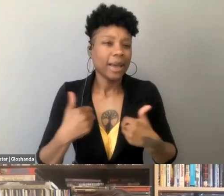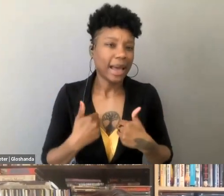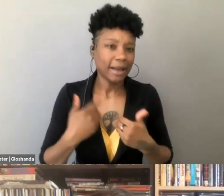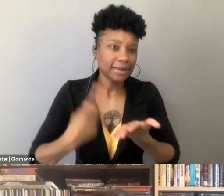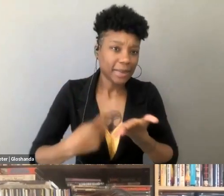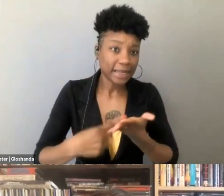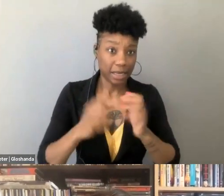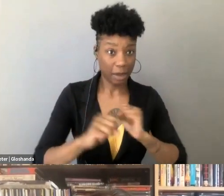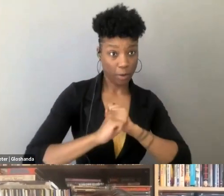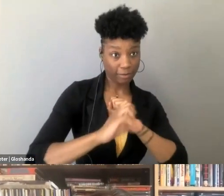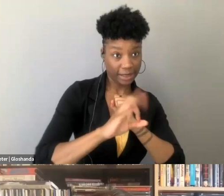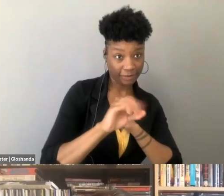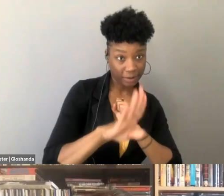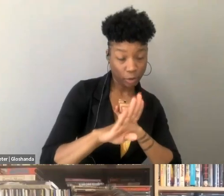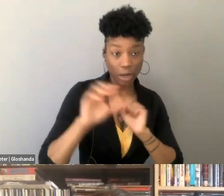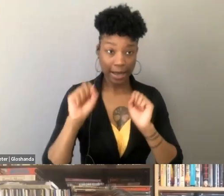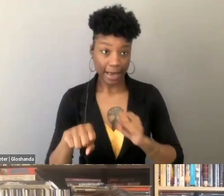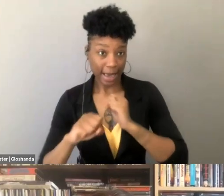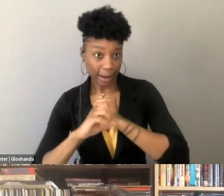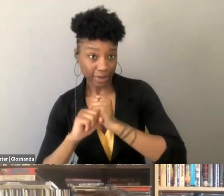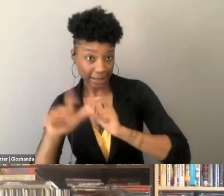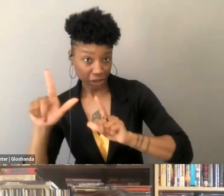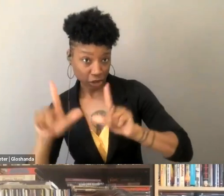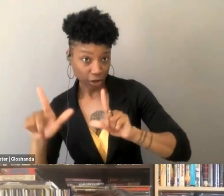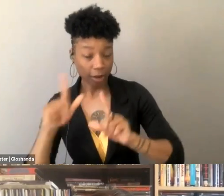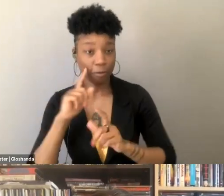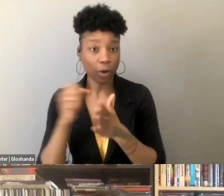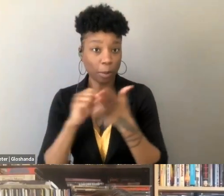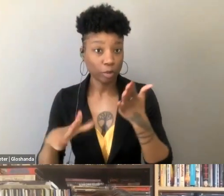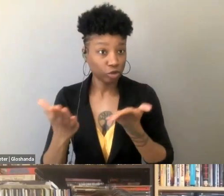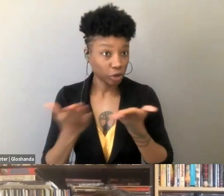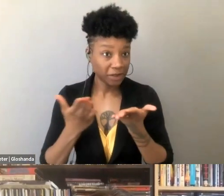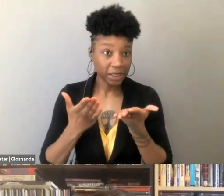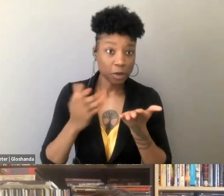or TikTok for abortion services, or not, the question is also,